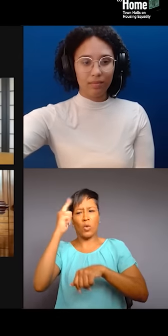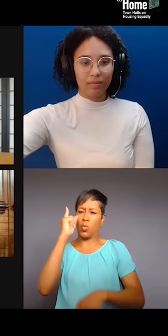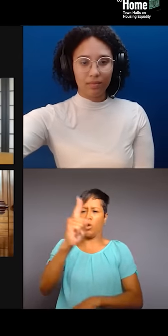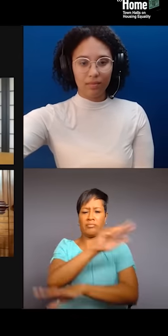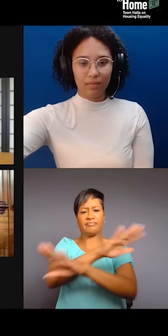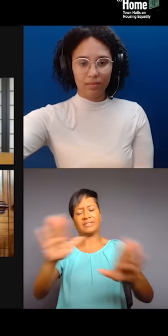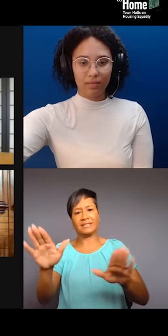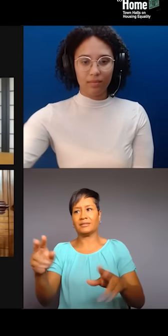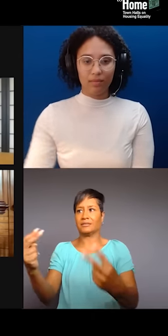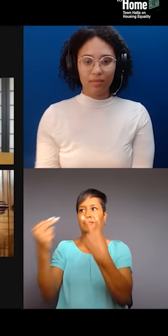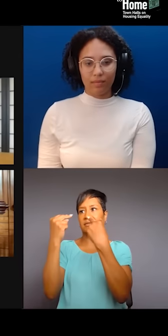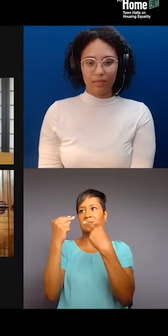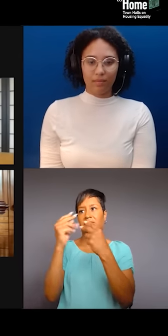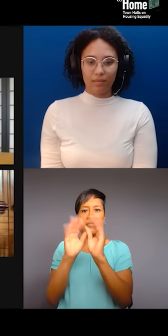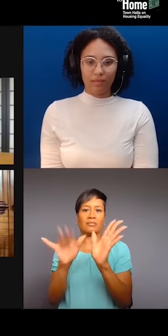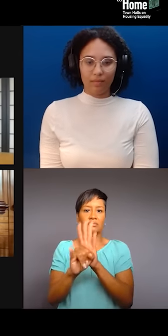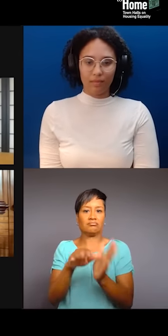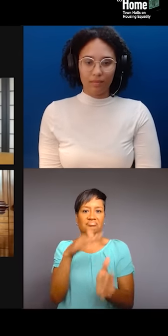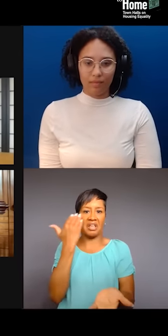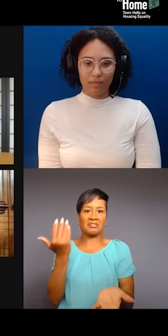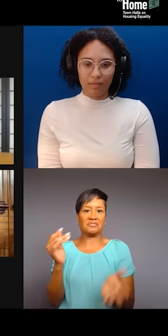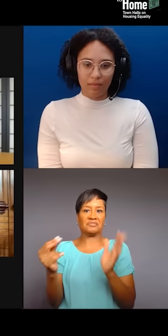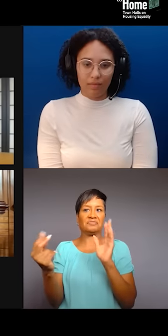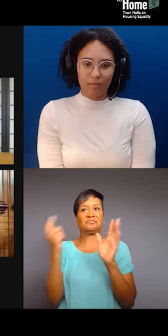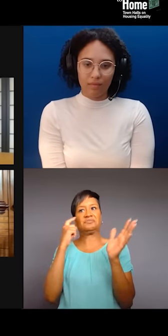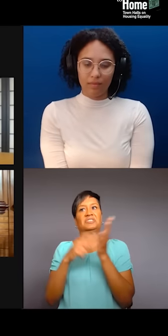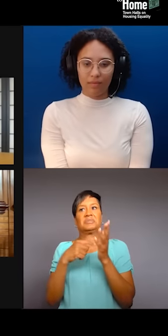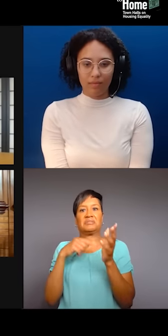Black, or visibly whatever, I have to only represent that.